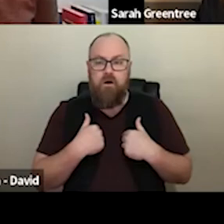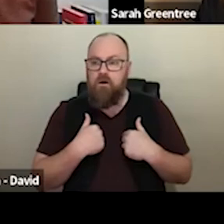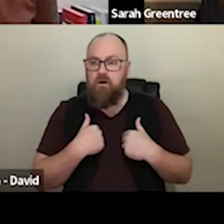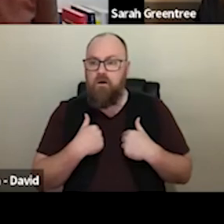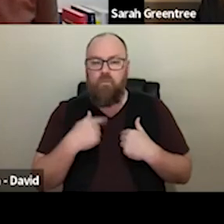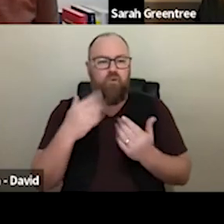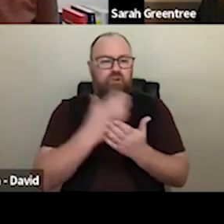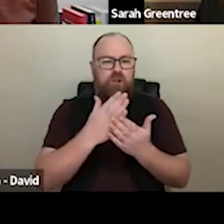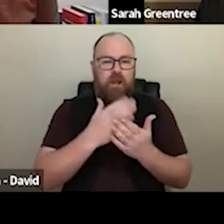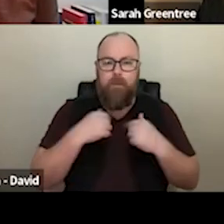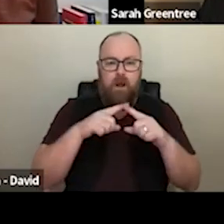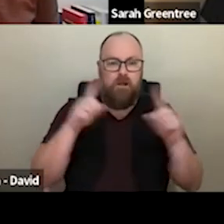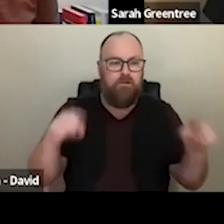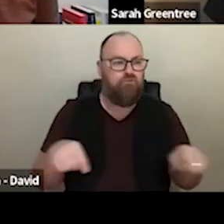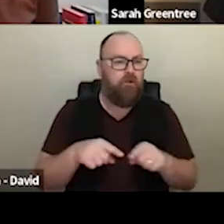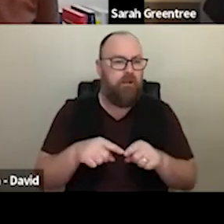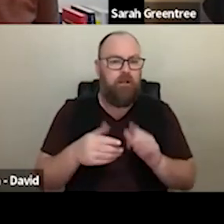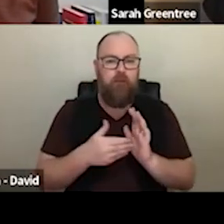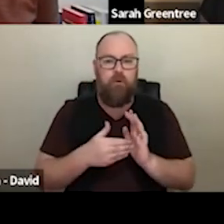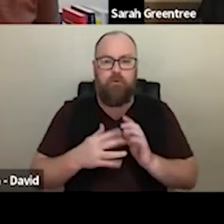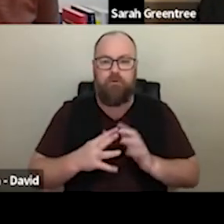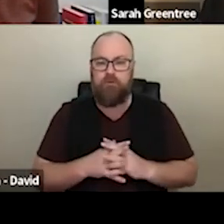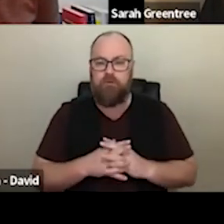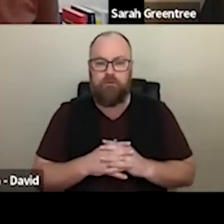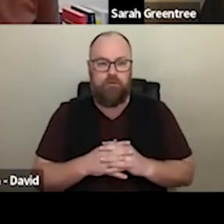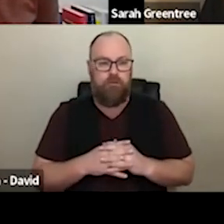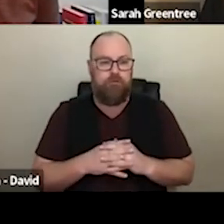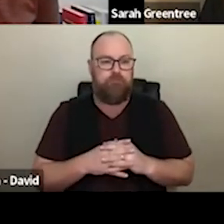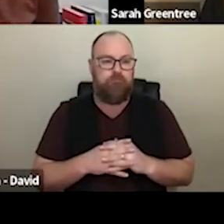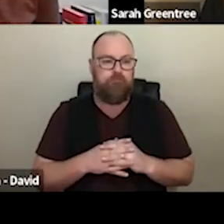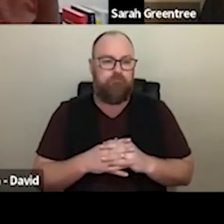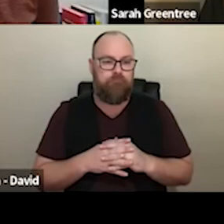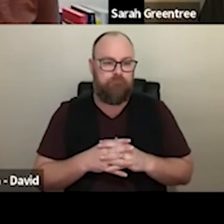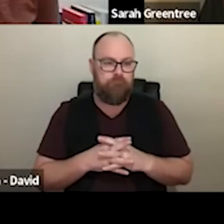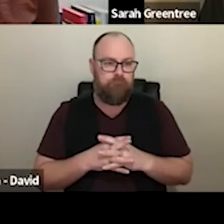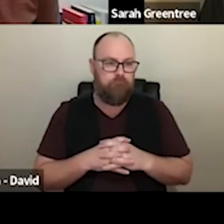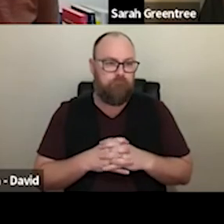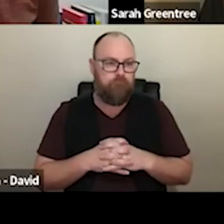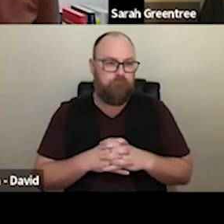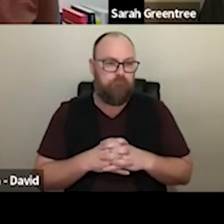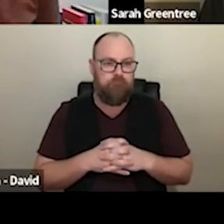a moment, just to just to take us through what we're doing today. I will share the screen to take us through what we're doing today, and I hope this works And I hope this works properly properly.